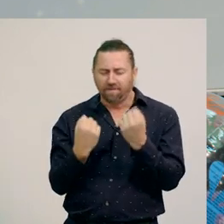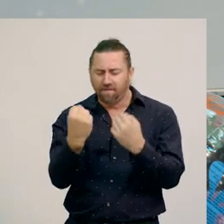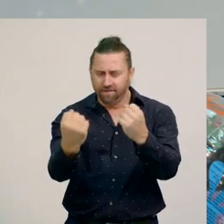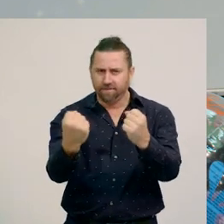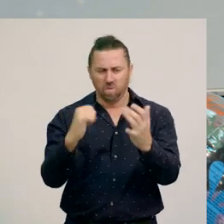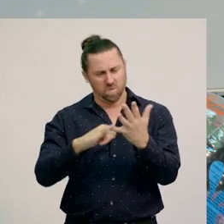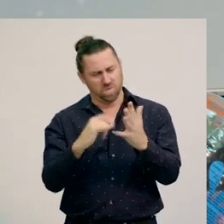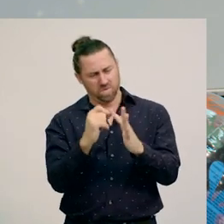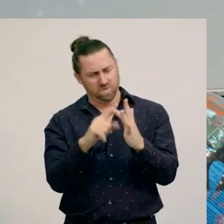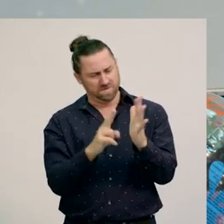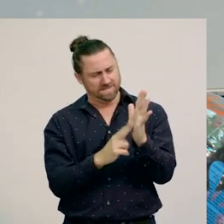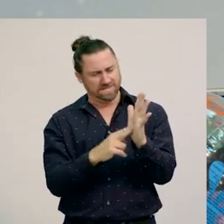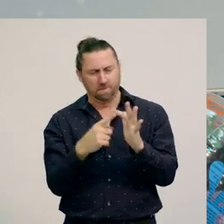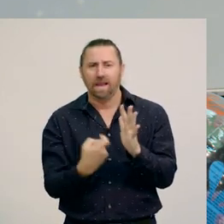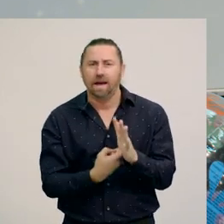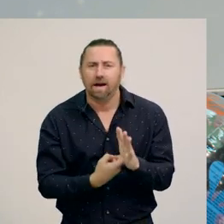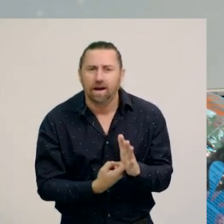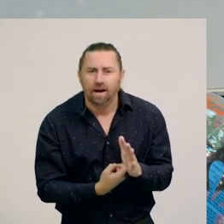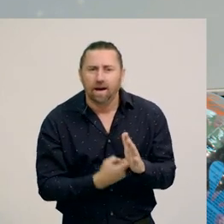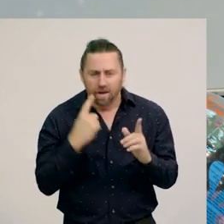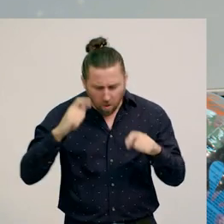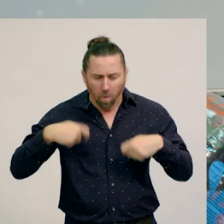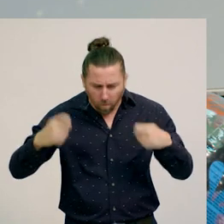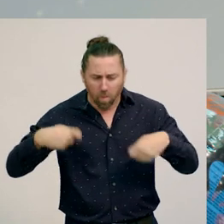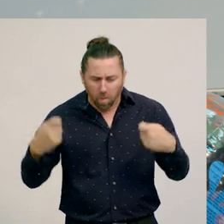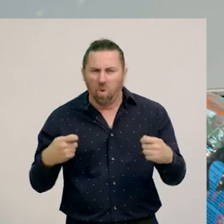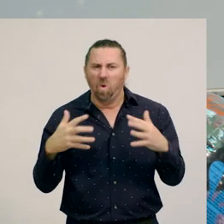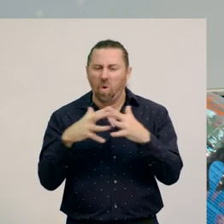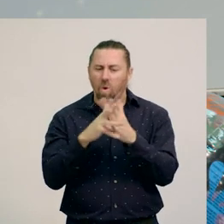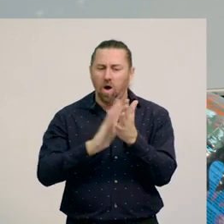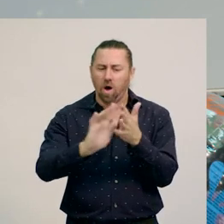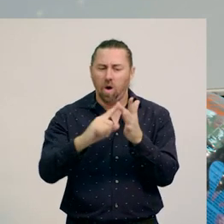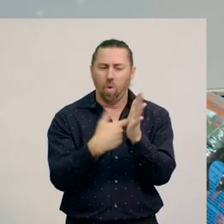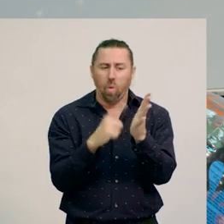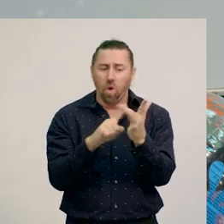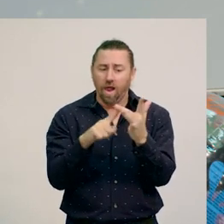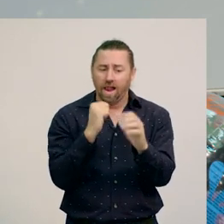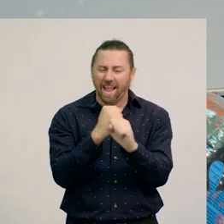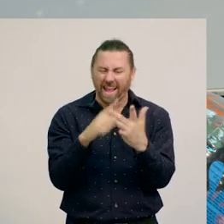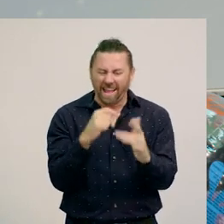It’s a spinner. If I spin it like this – some places, they call them a whirly-gig.